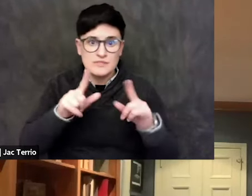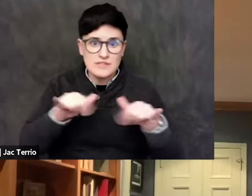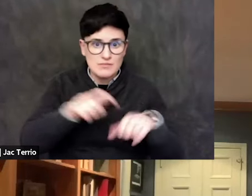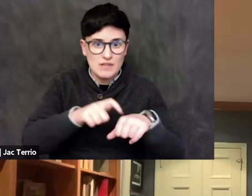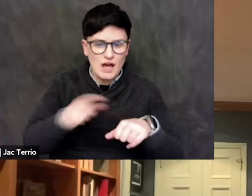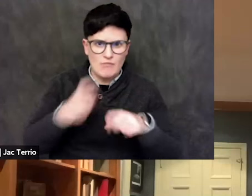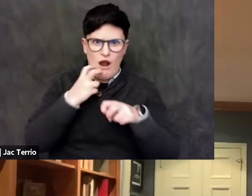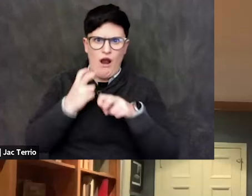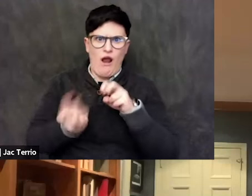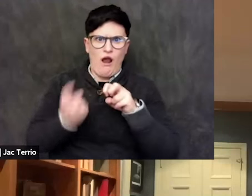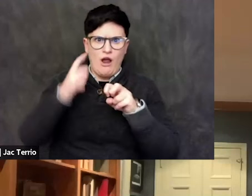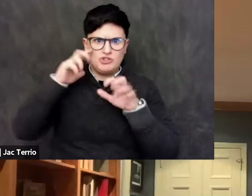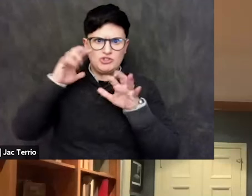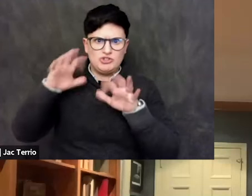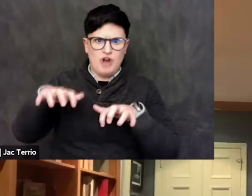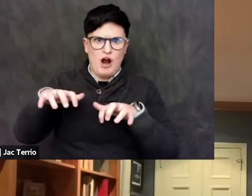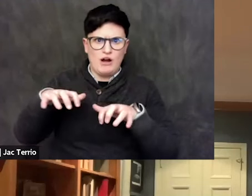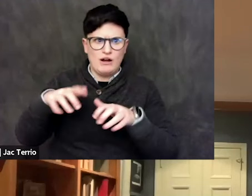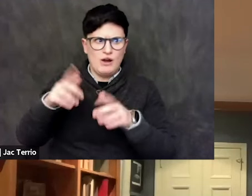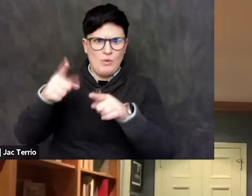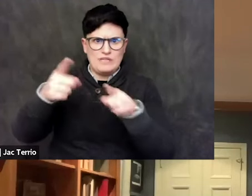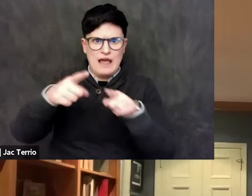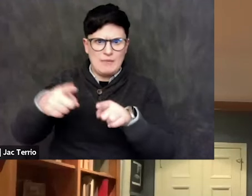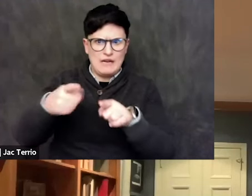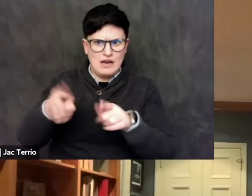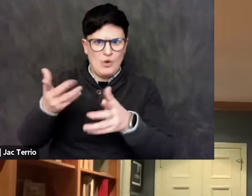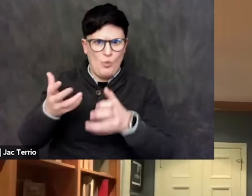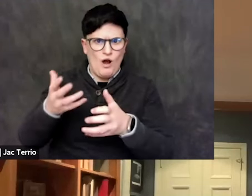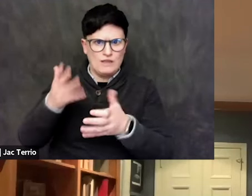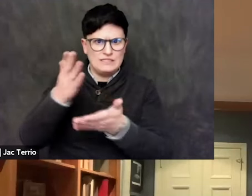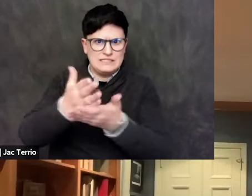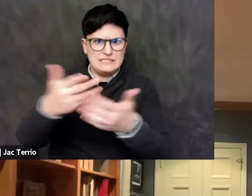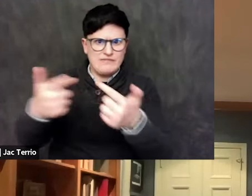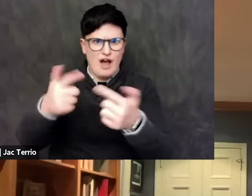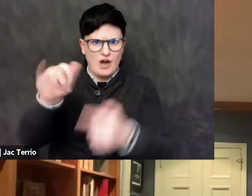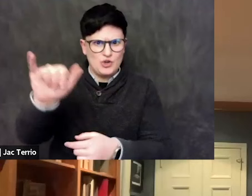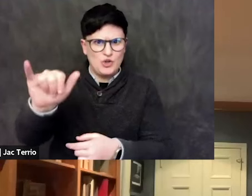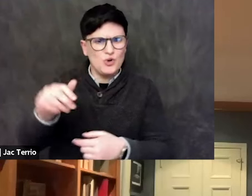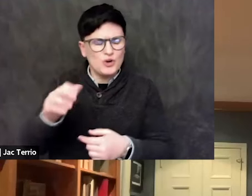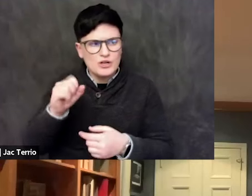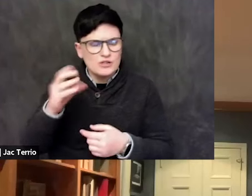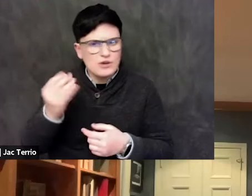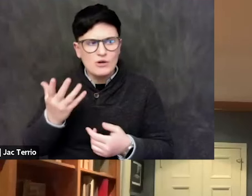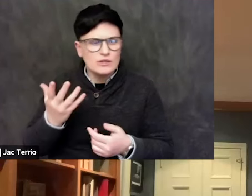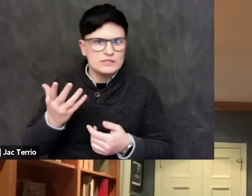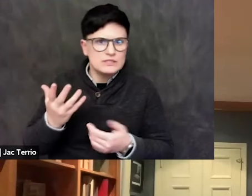and thinking about a ceasefire, and all that. And I dunno at what point do you create,